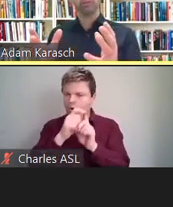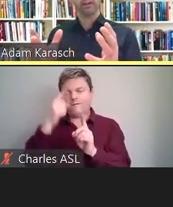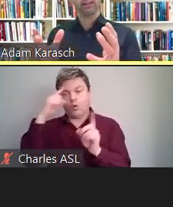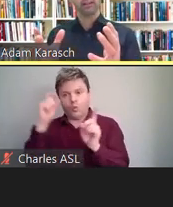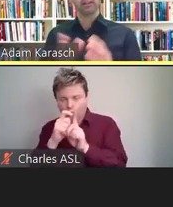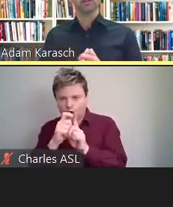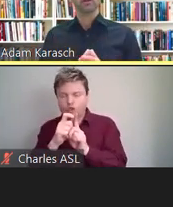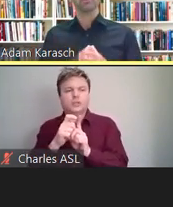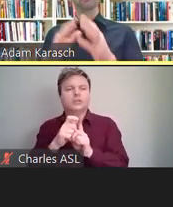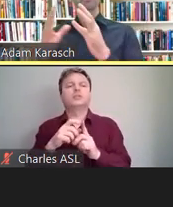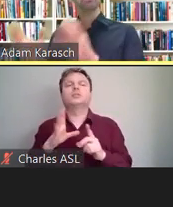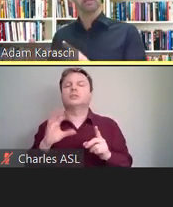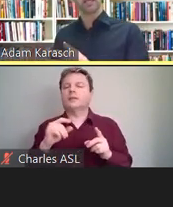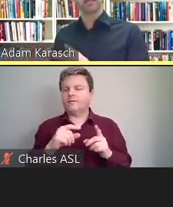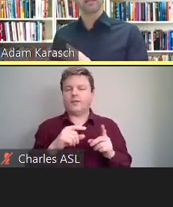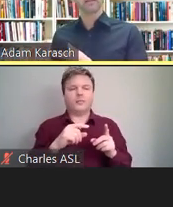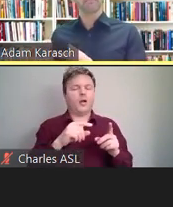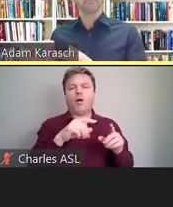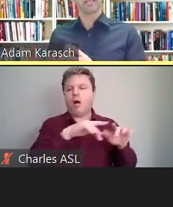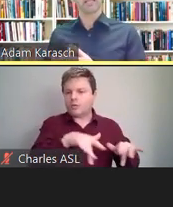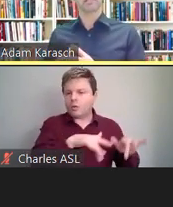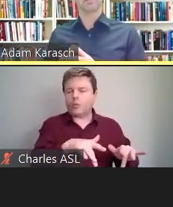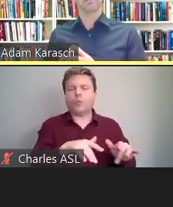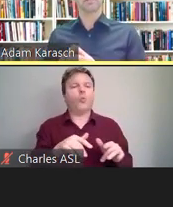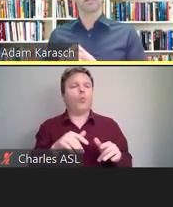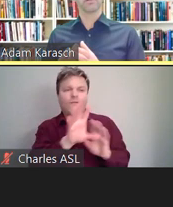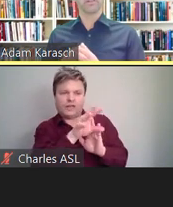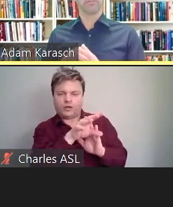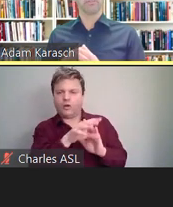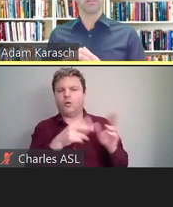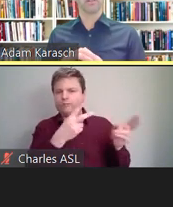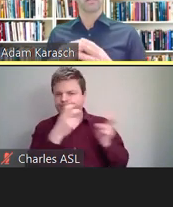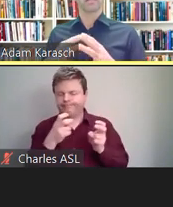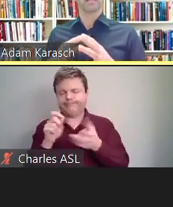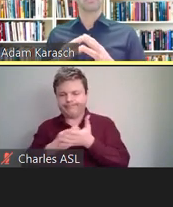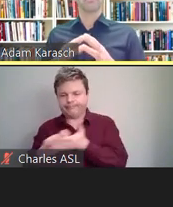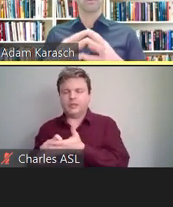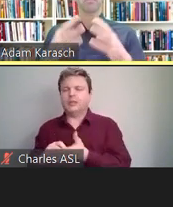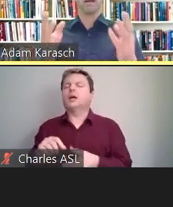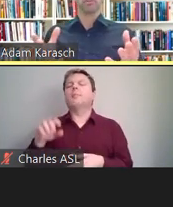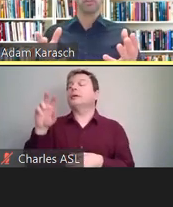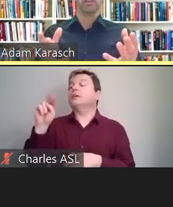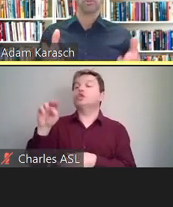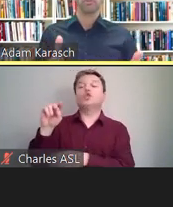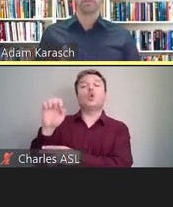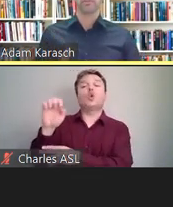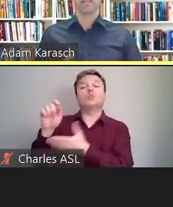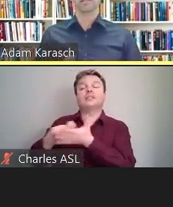file, whereas, notetaking is a little different. It's very popular in corporate settings.